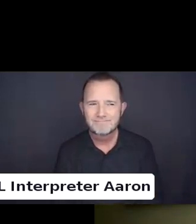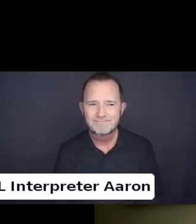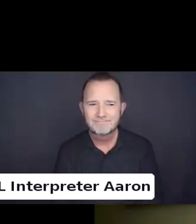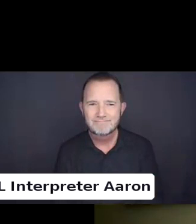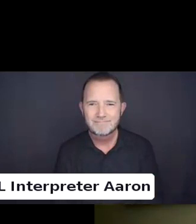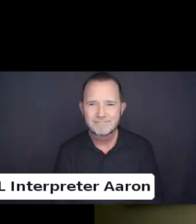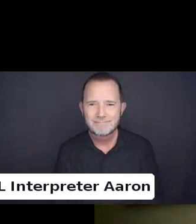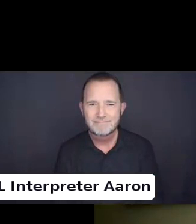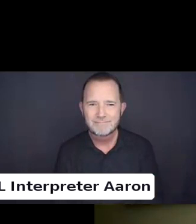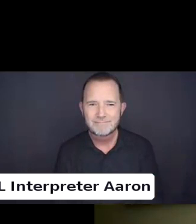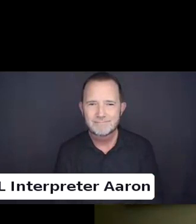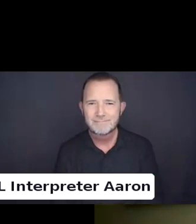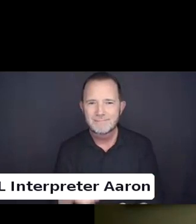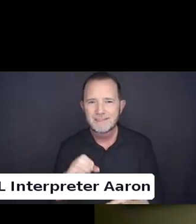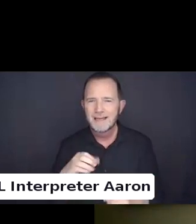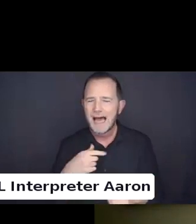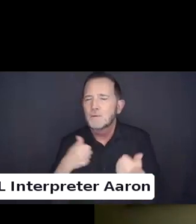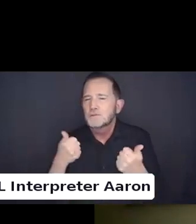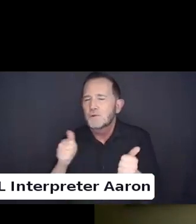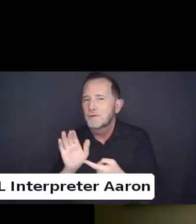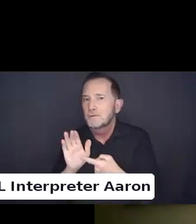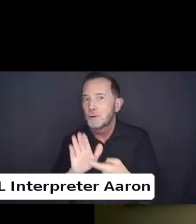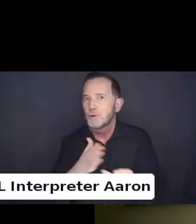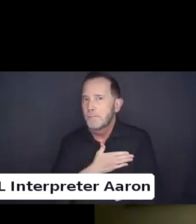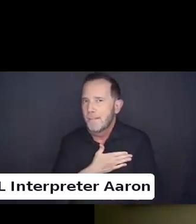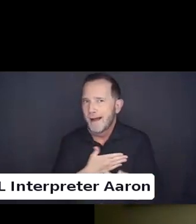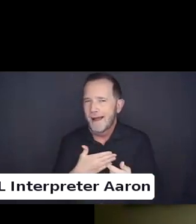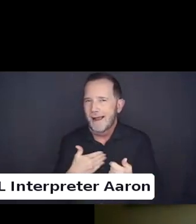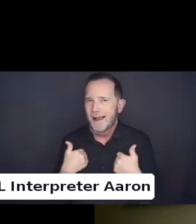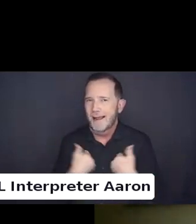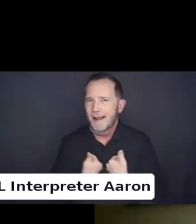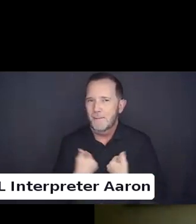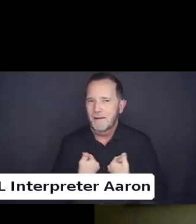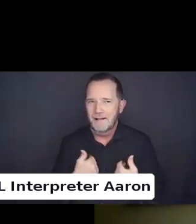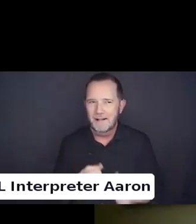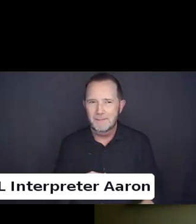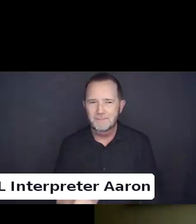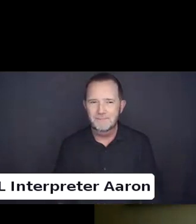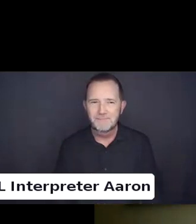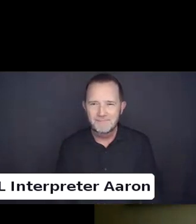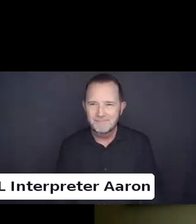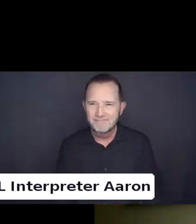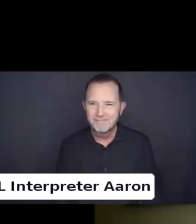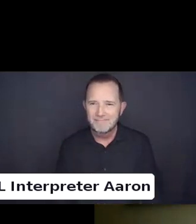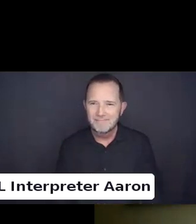I will try to show my animal.